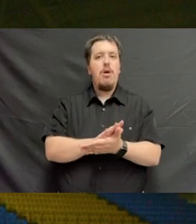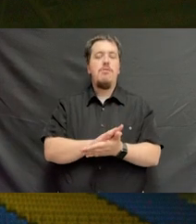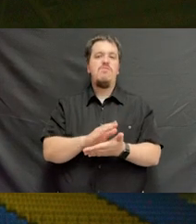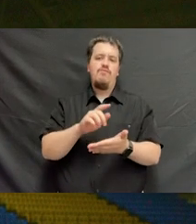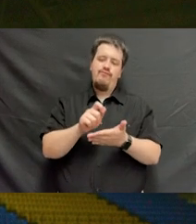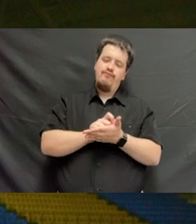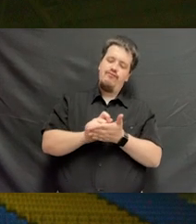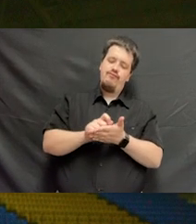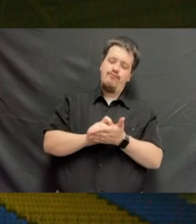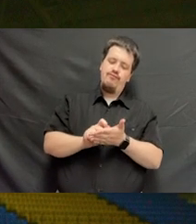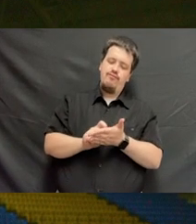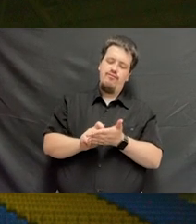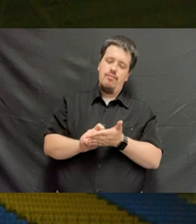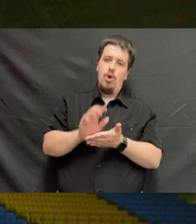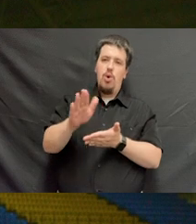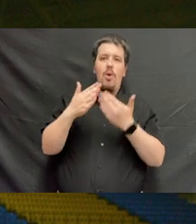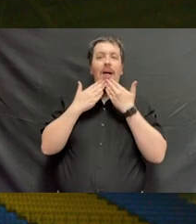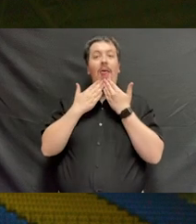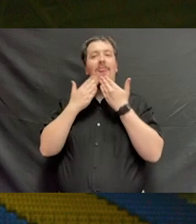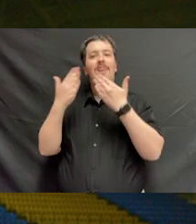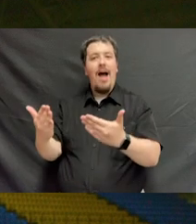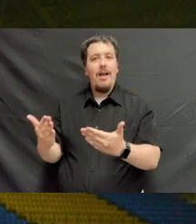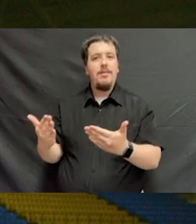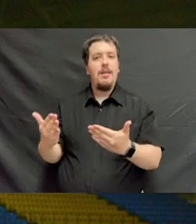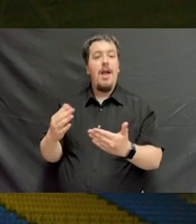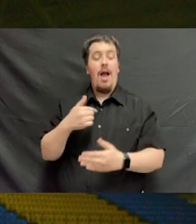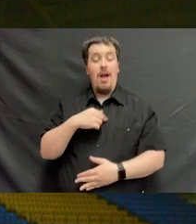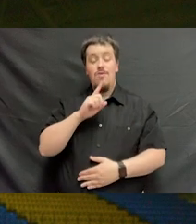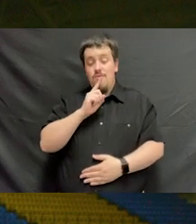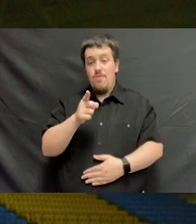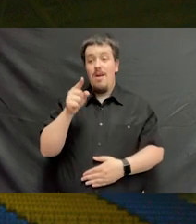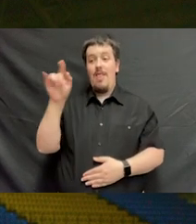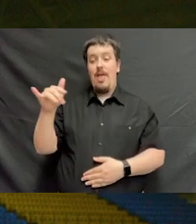and express to them your thanks. And I assure you that that expression